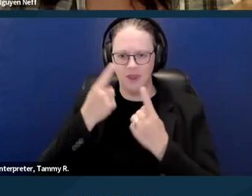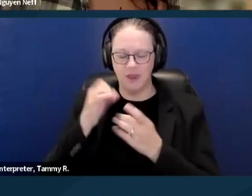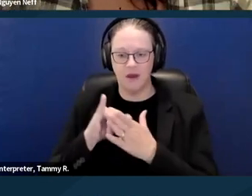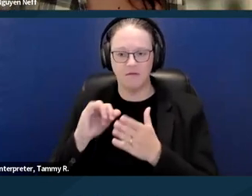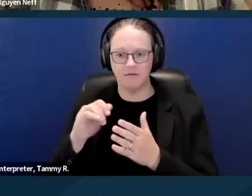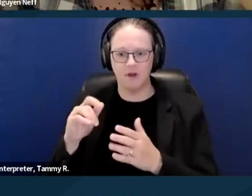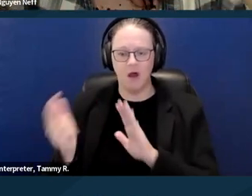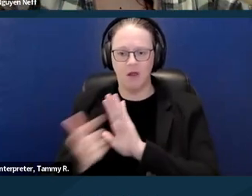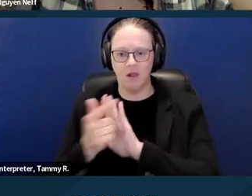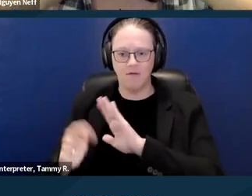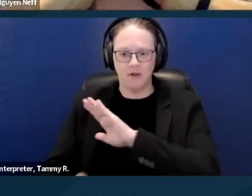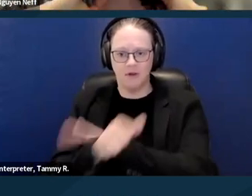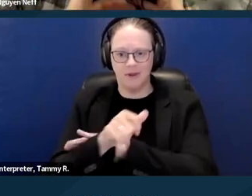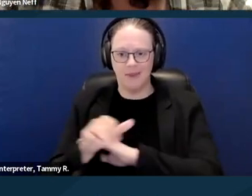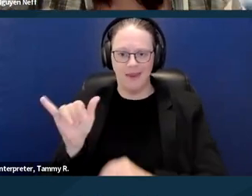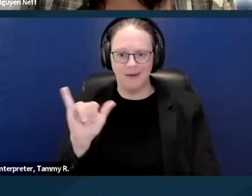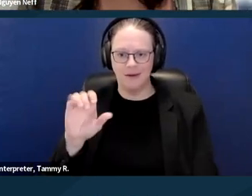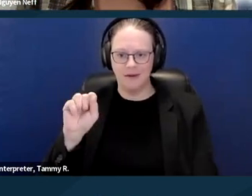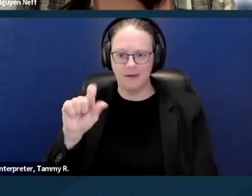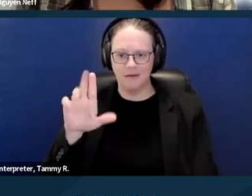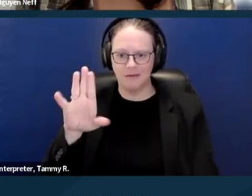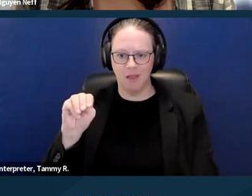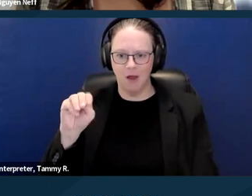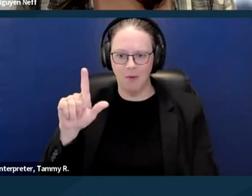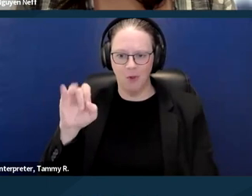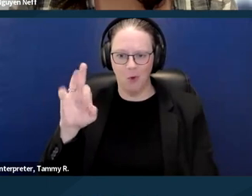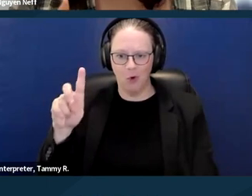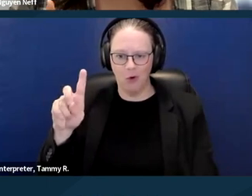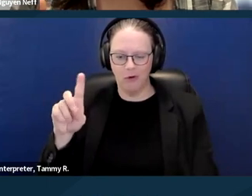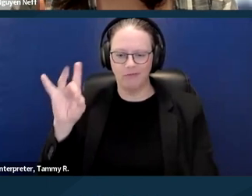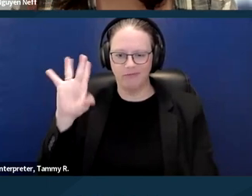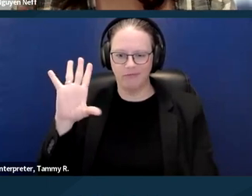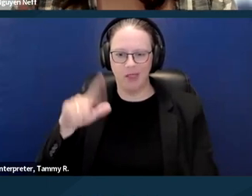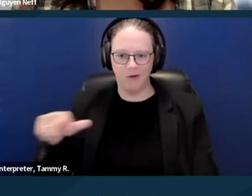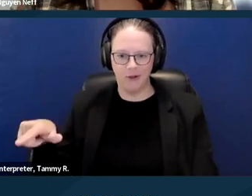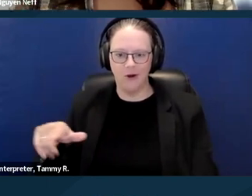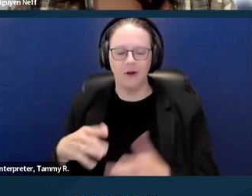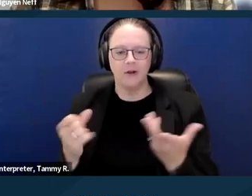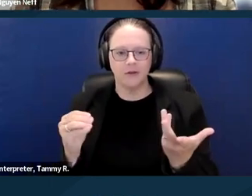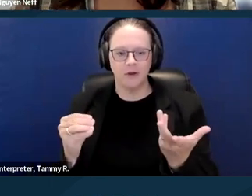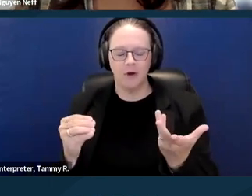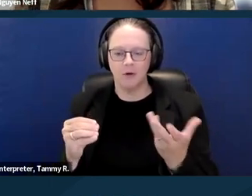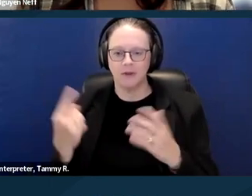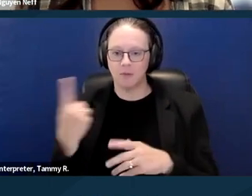like the slum lords, but this could, you know, someone can also be evicted obviously